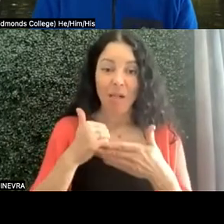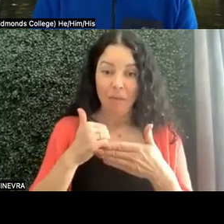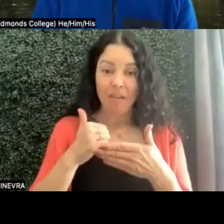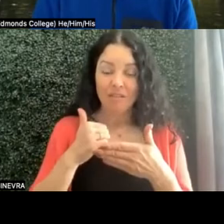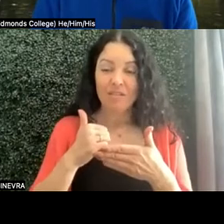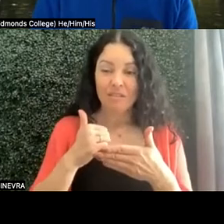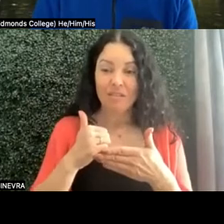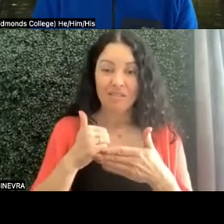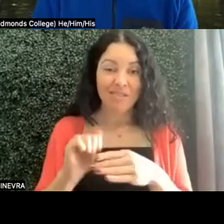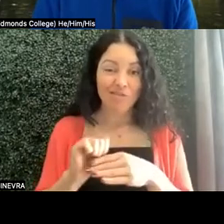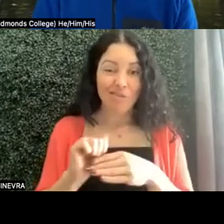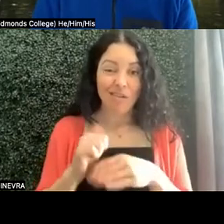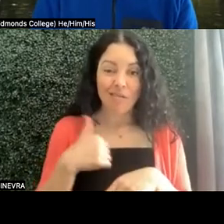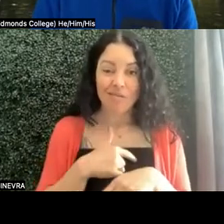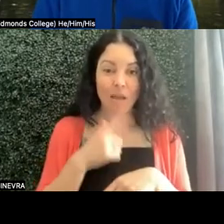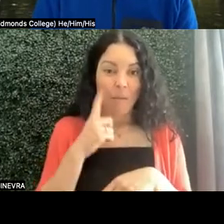and train us, because I don't know anything myself.